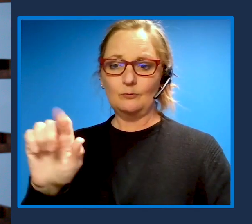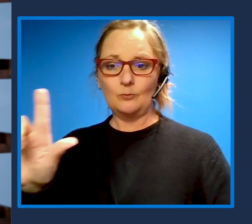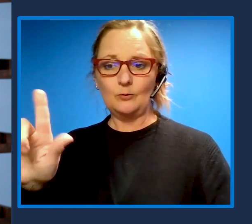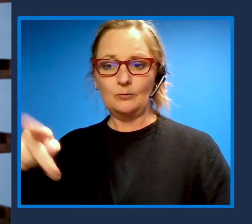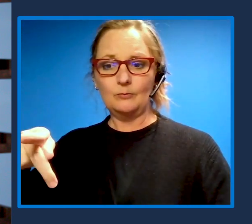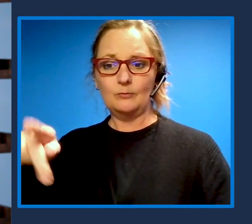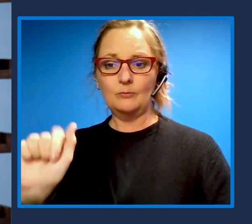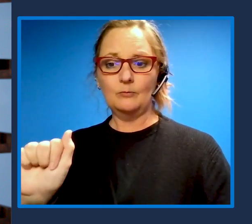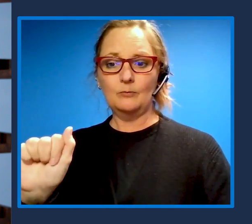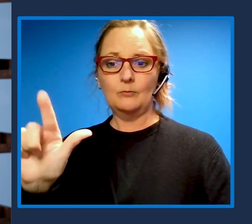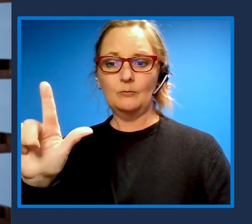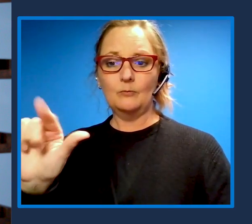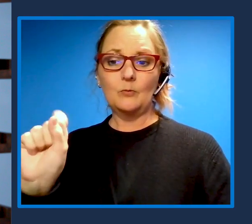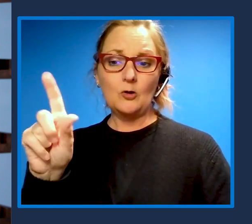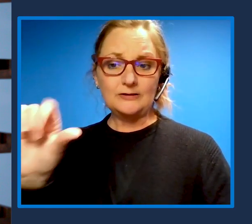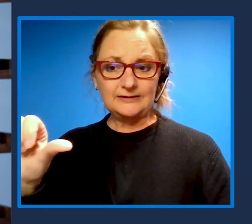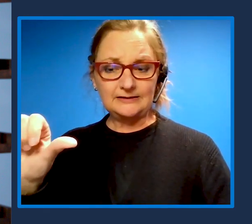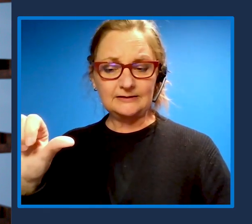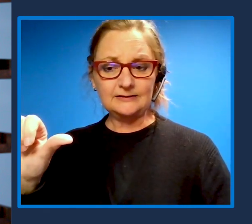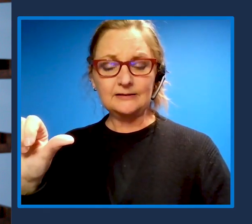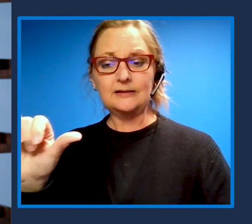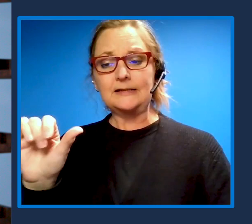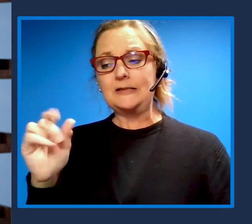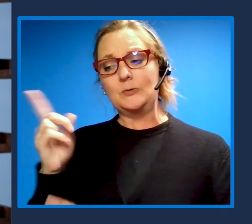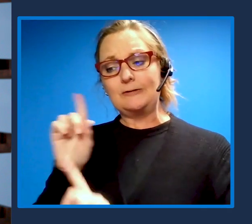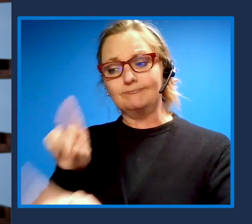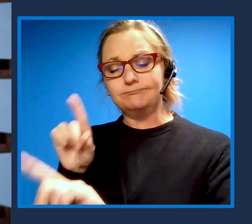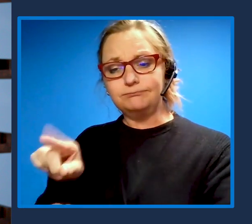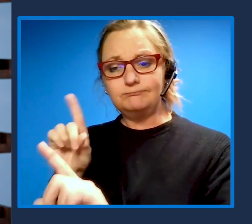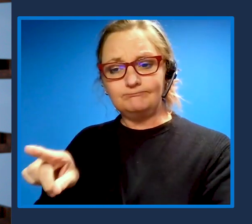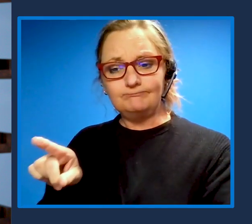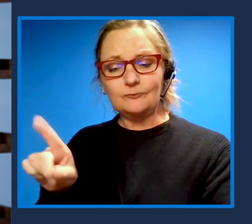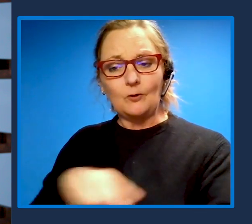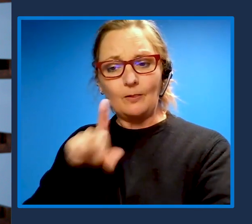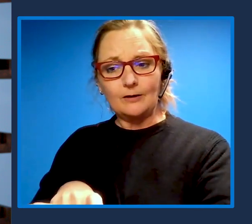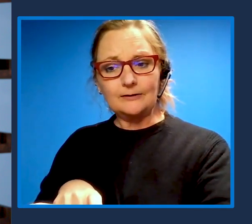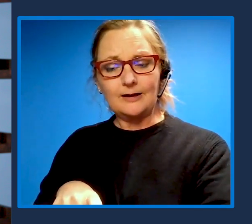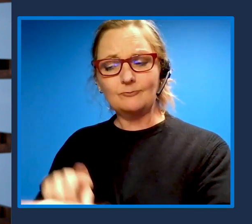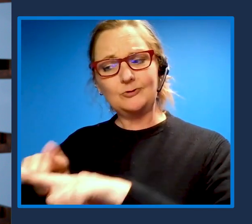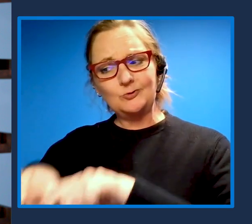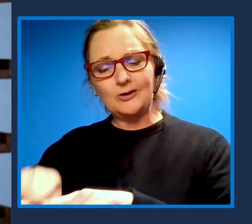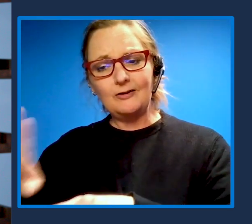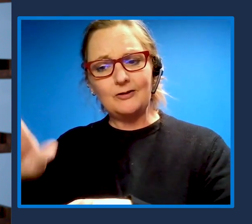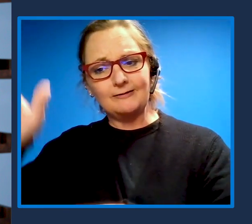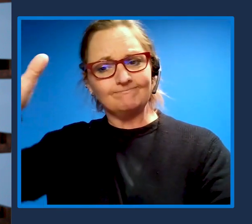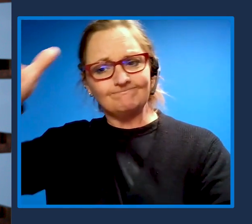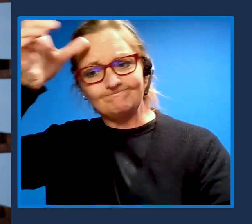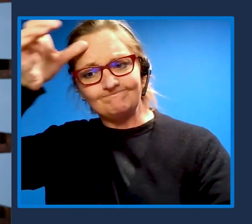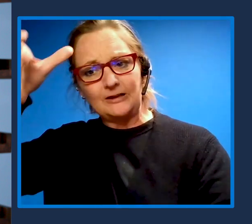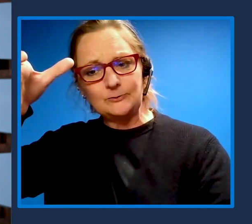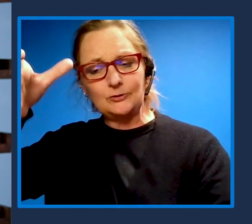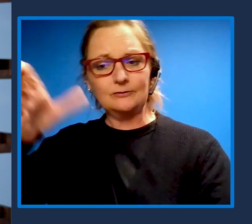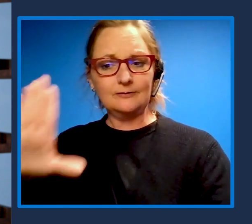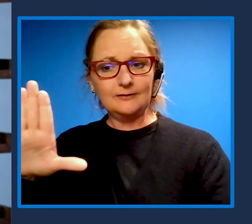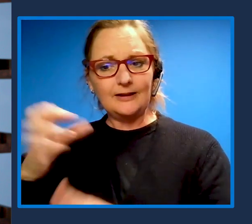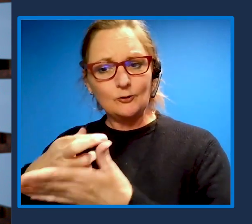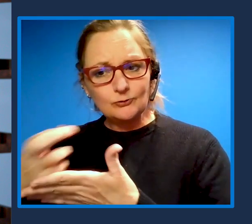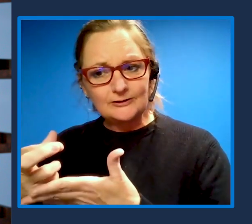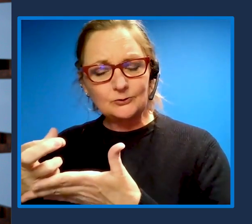and come to rely on their expertise, their care, their resources, and we've experienced the challenges